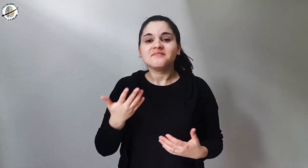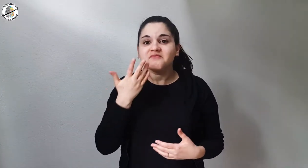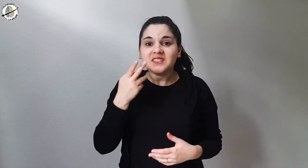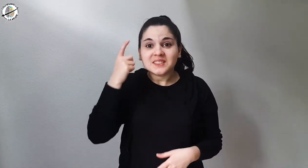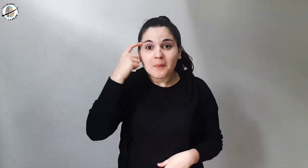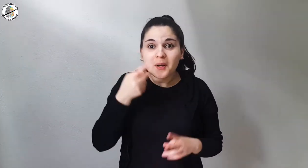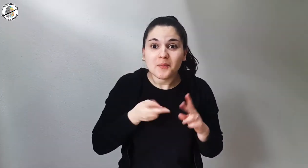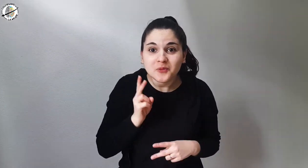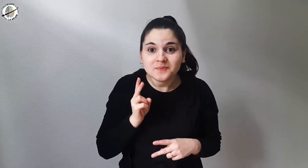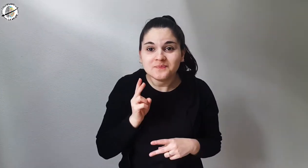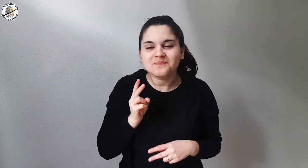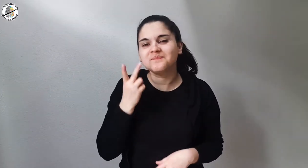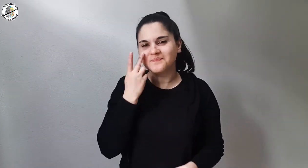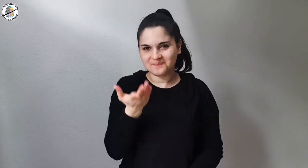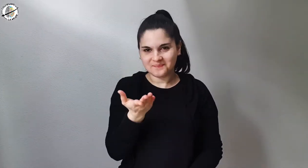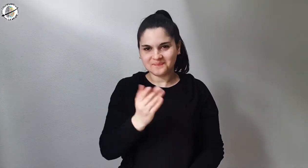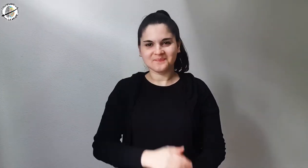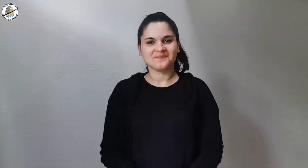Would you like to know more? Let's see!